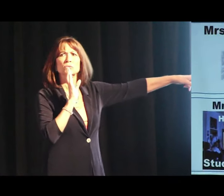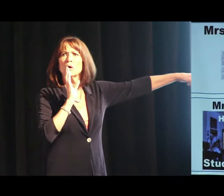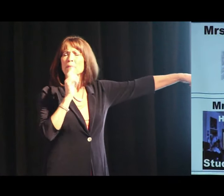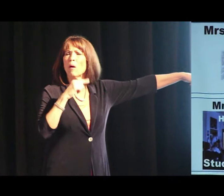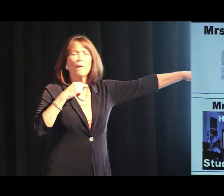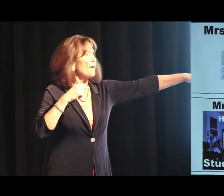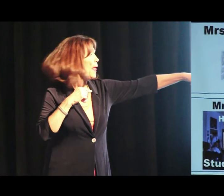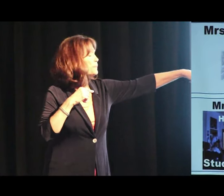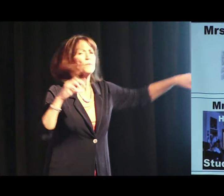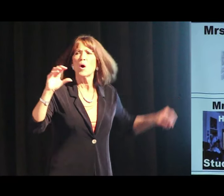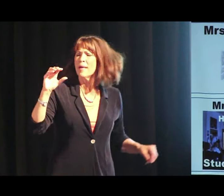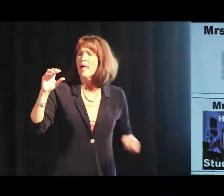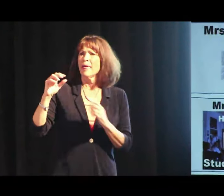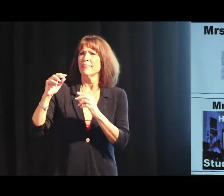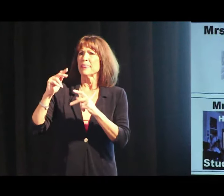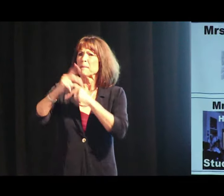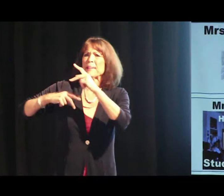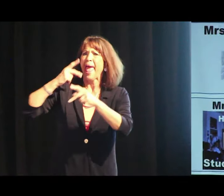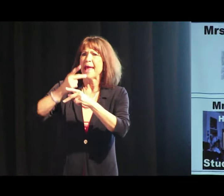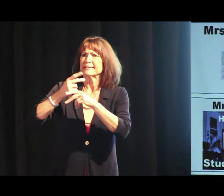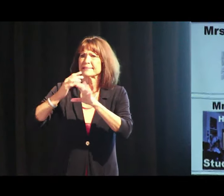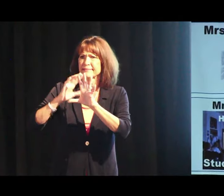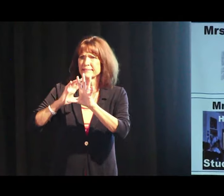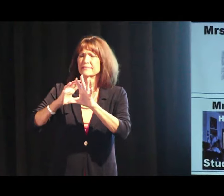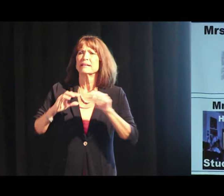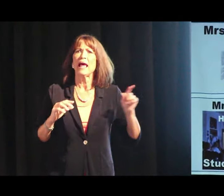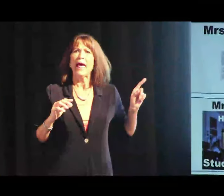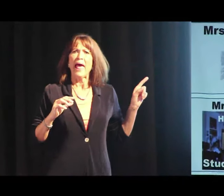talking about the planets